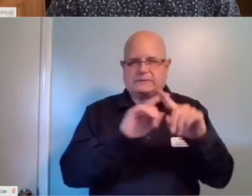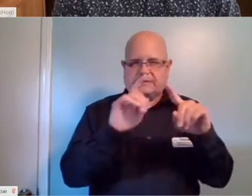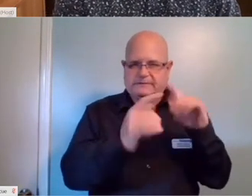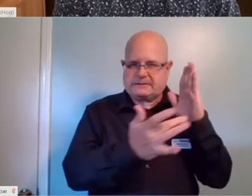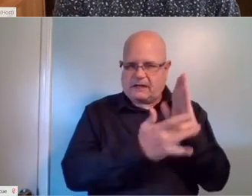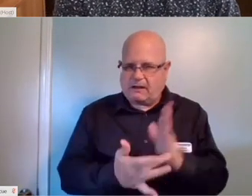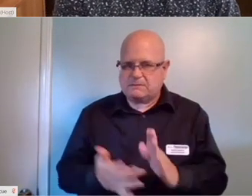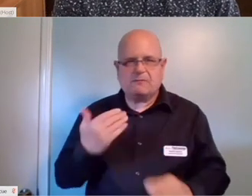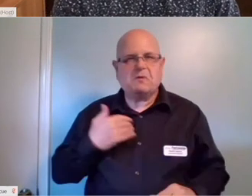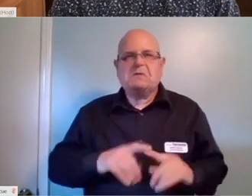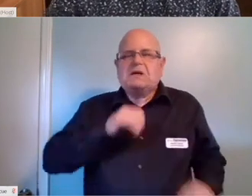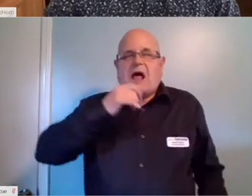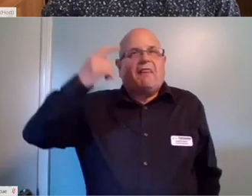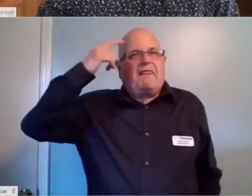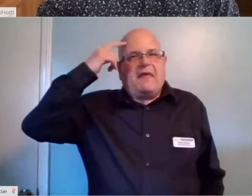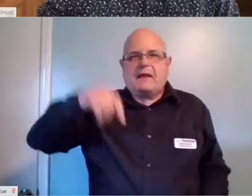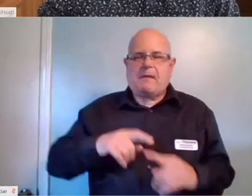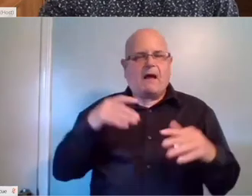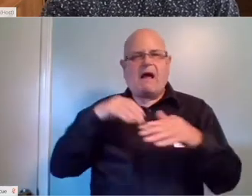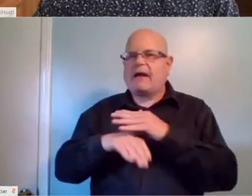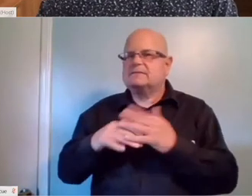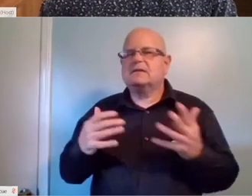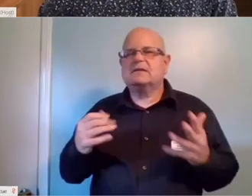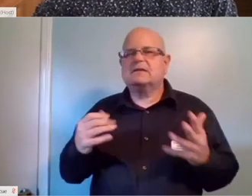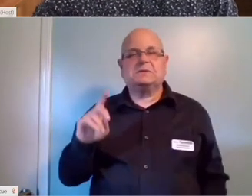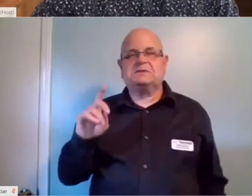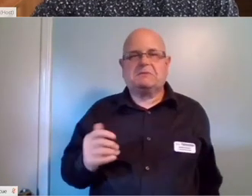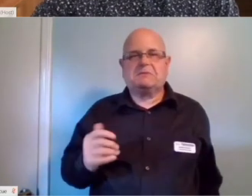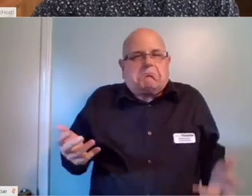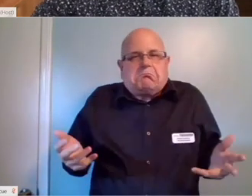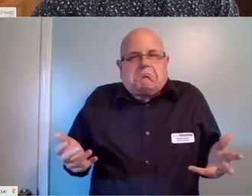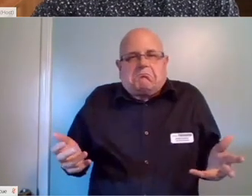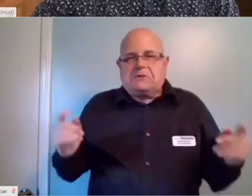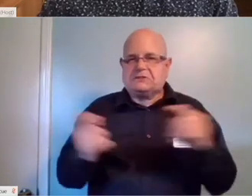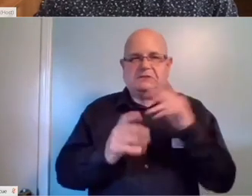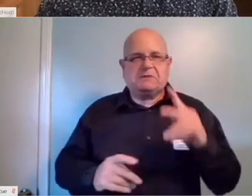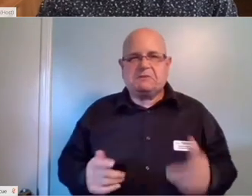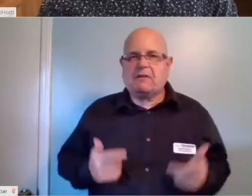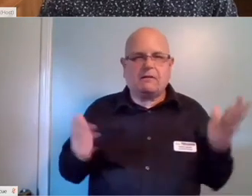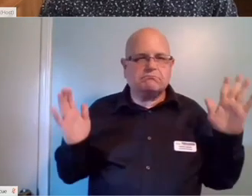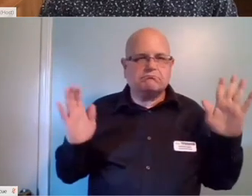never thinking about accessibility or disability or how it can change people's lives.